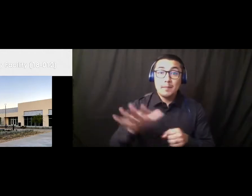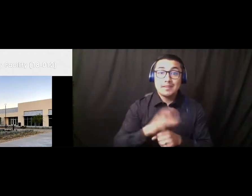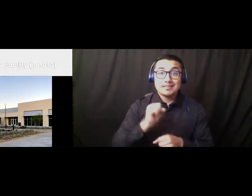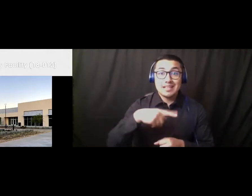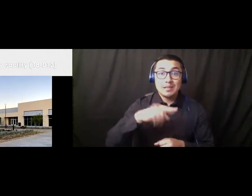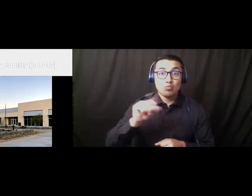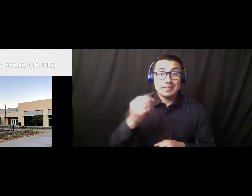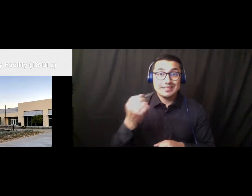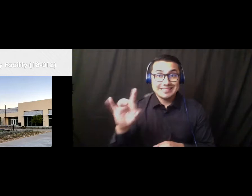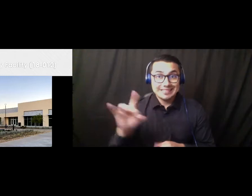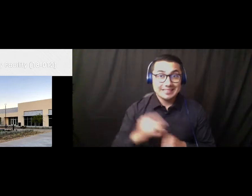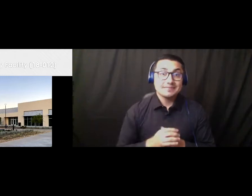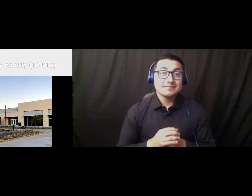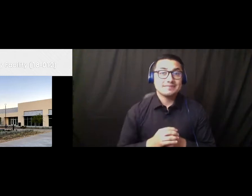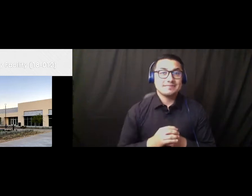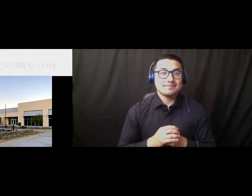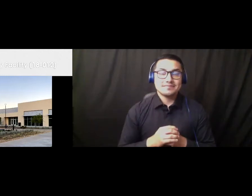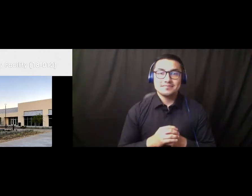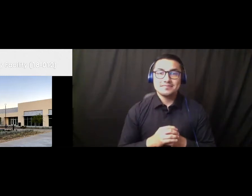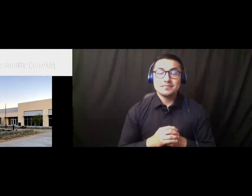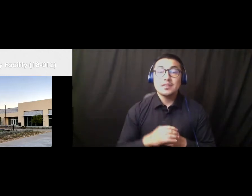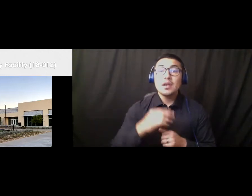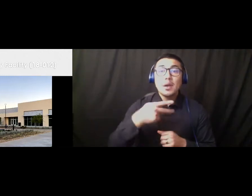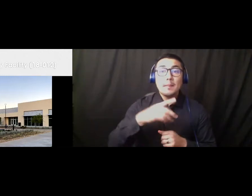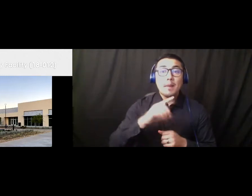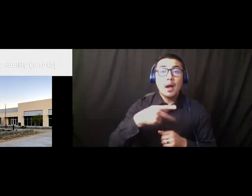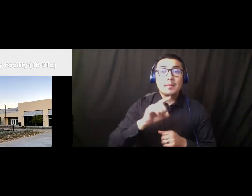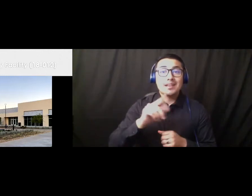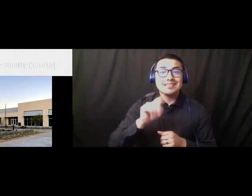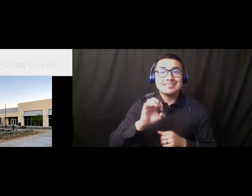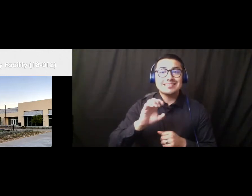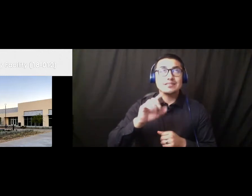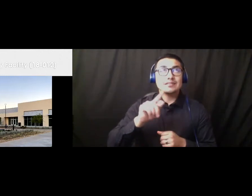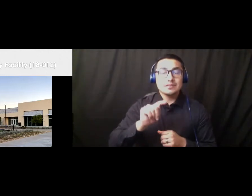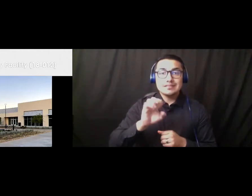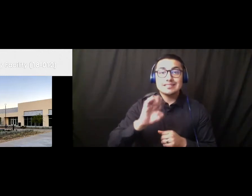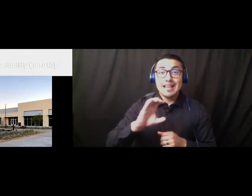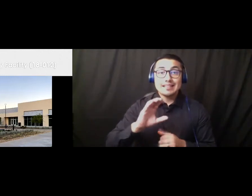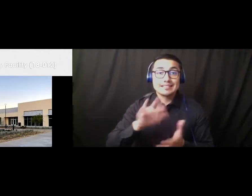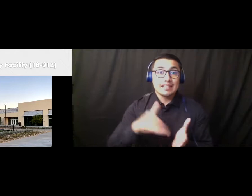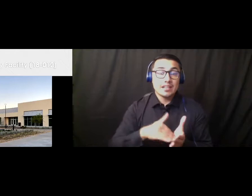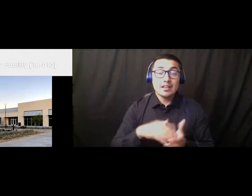Palmdale Tech Center. AVC leased new retail space located next to the new